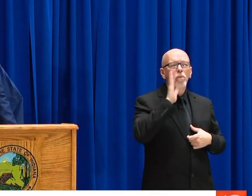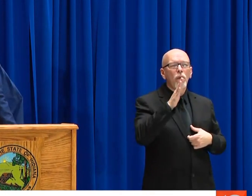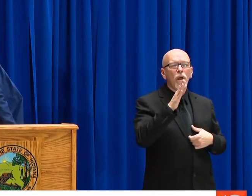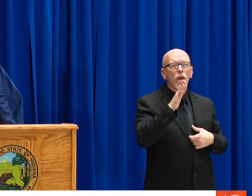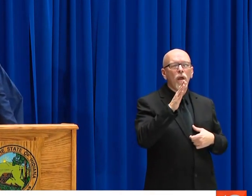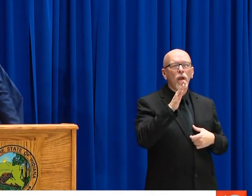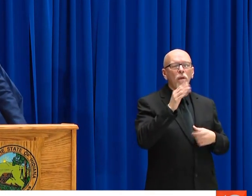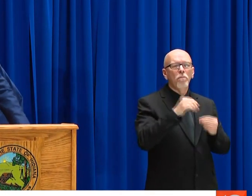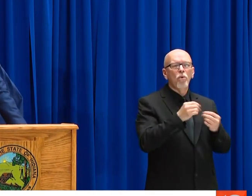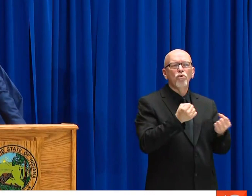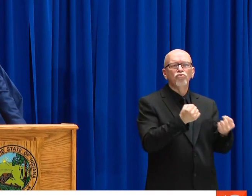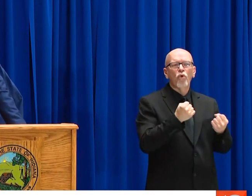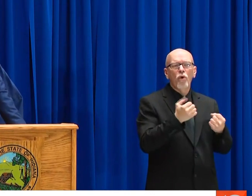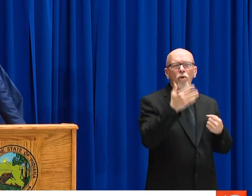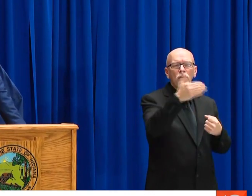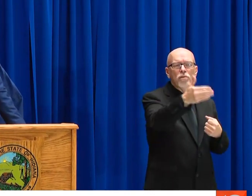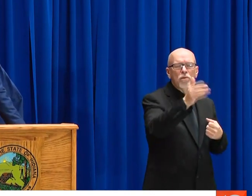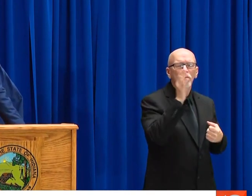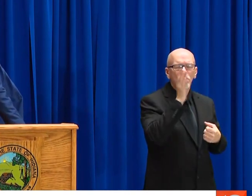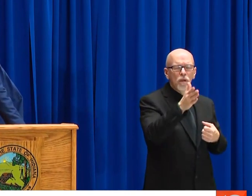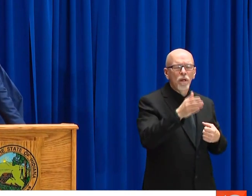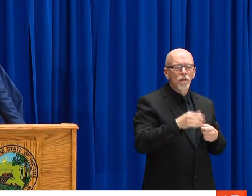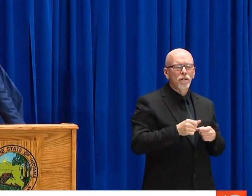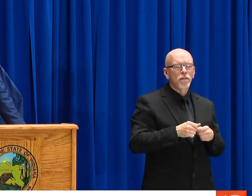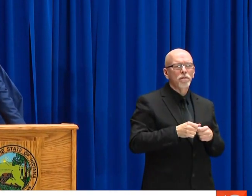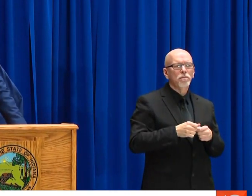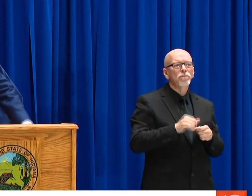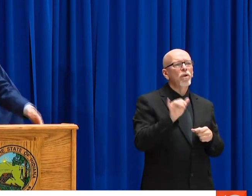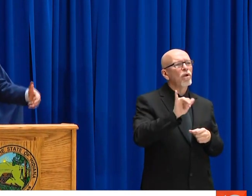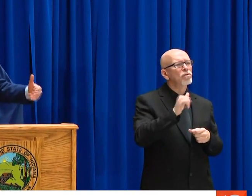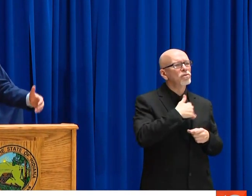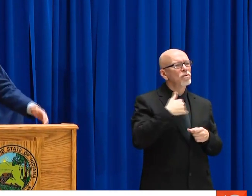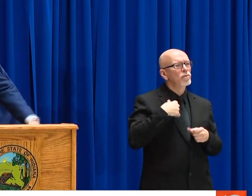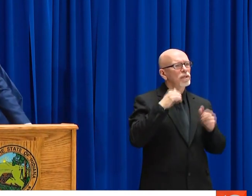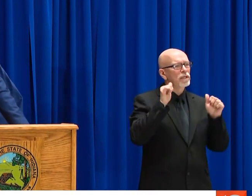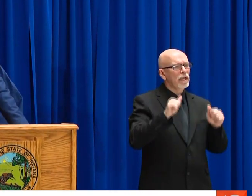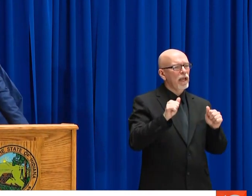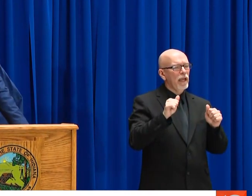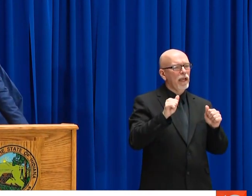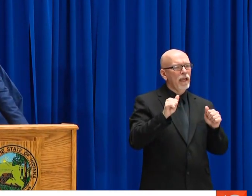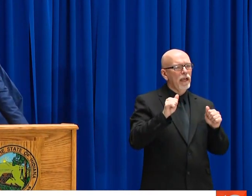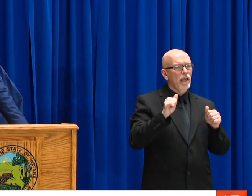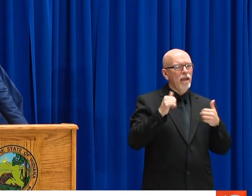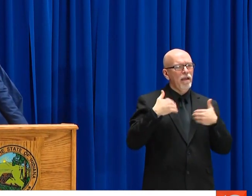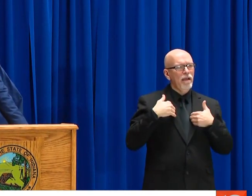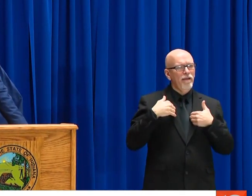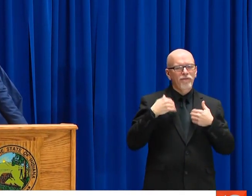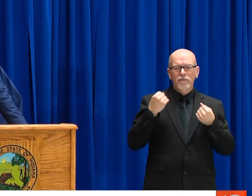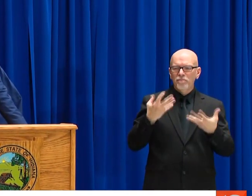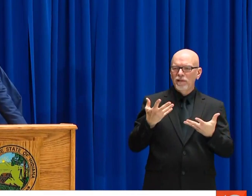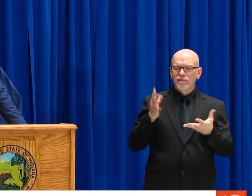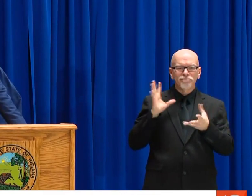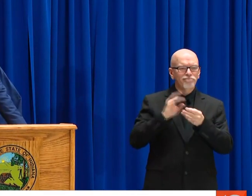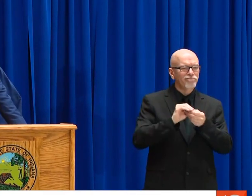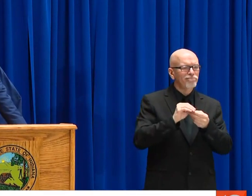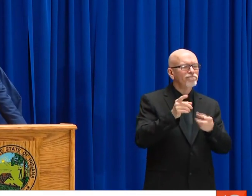AND THE SILVER LINING IN ALL OF THIS IS NOT ONLY AM I CONVINCED WE'RE GOING TO COME OUT ON THE